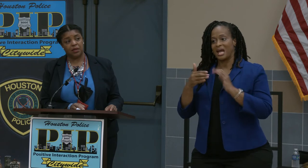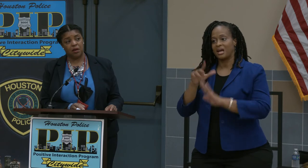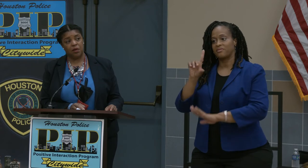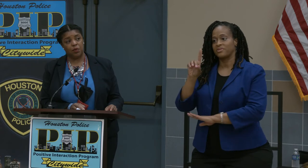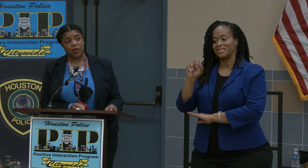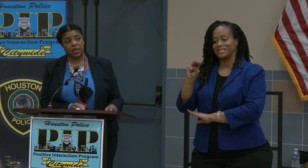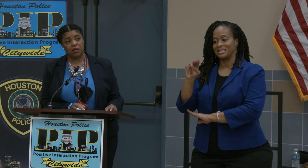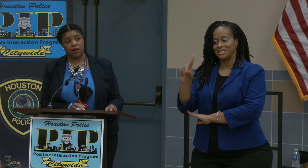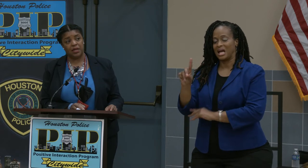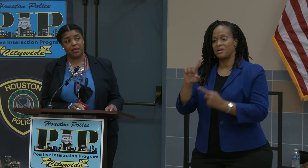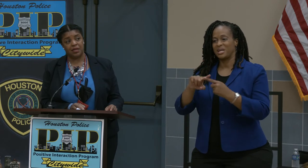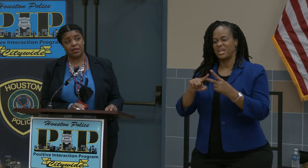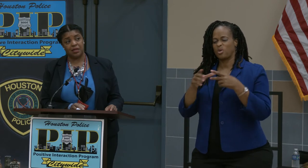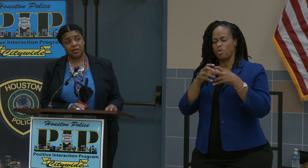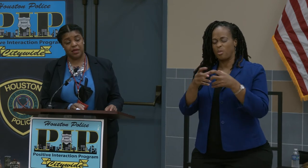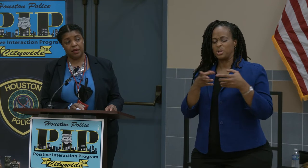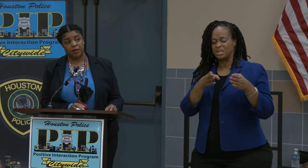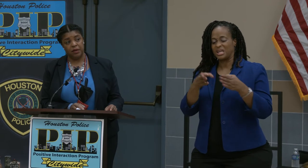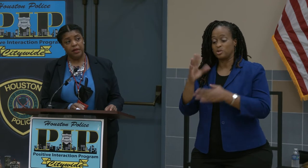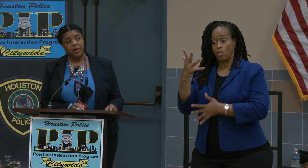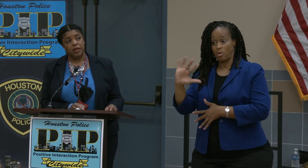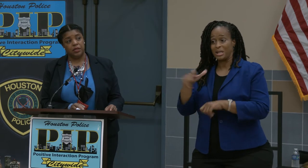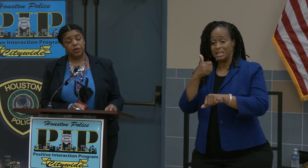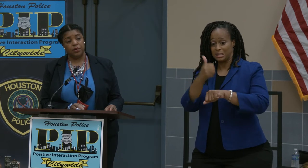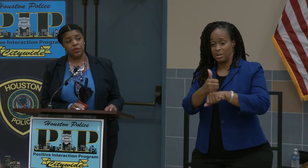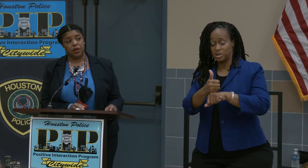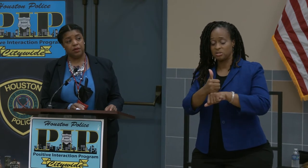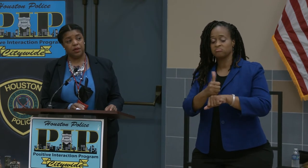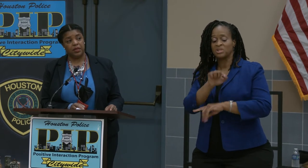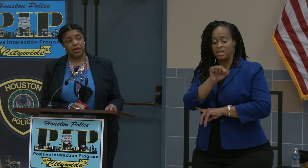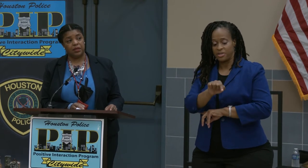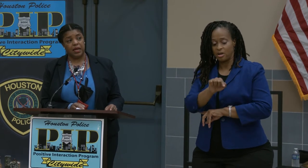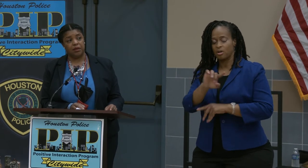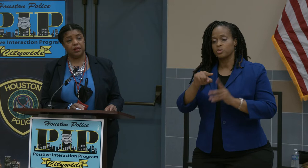carpool lanes already in existence there. So we'll start there in downtown and if